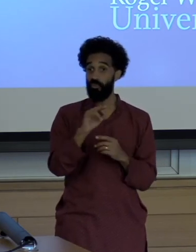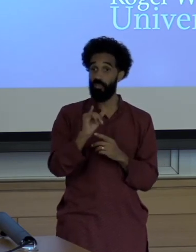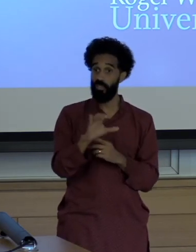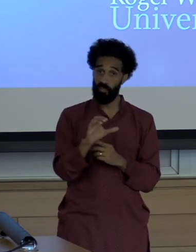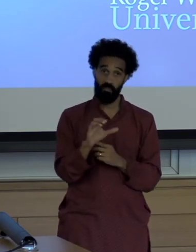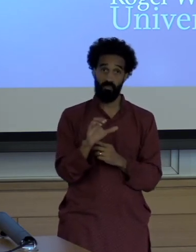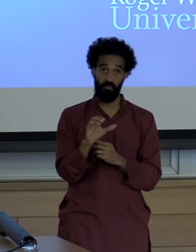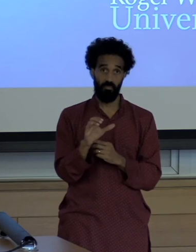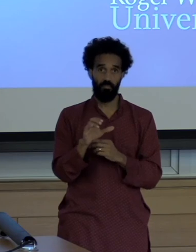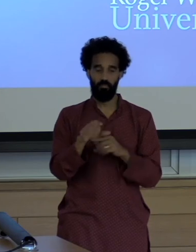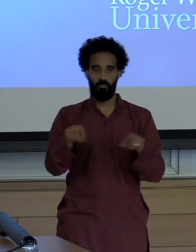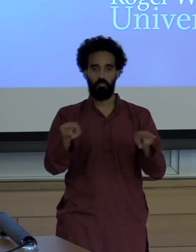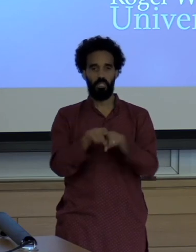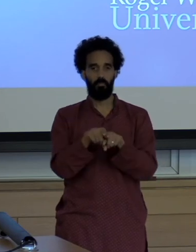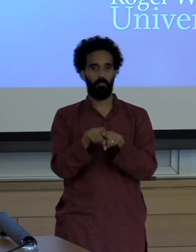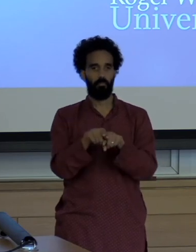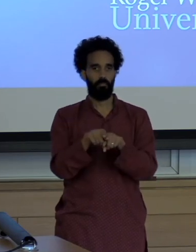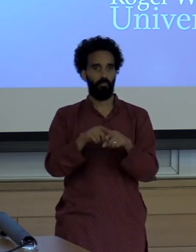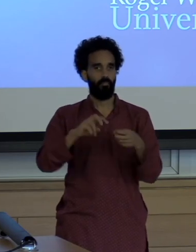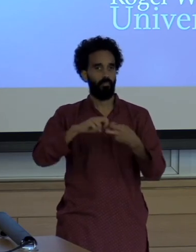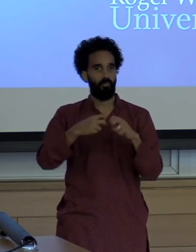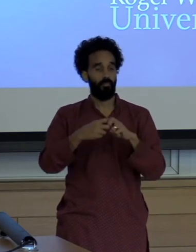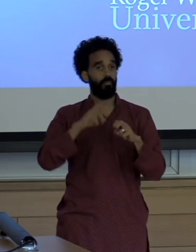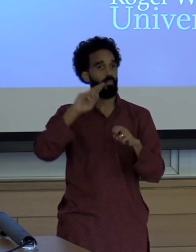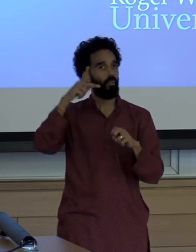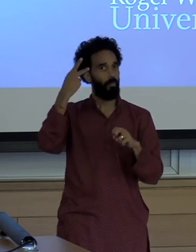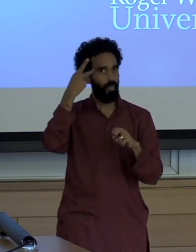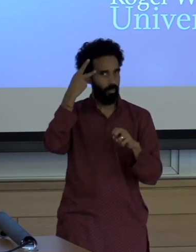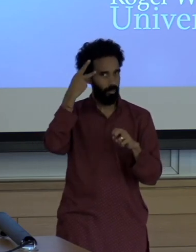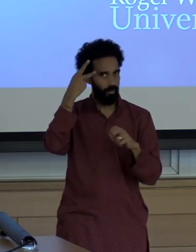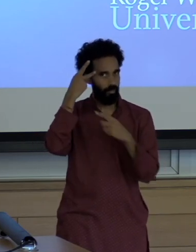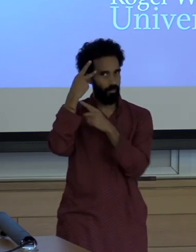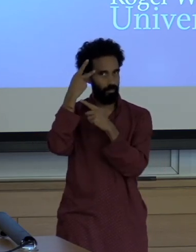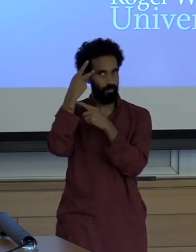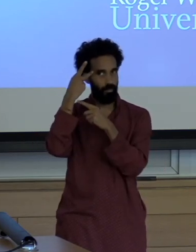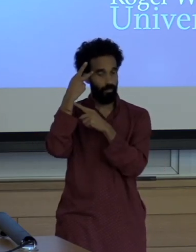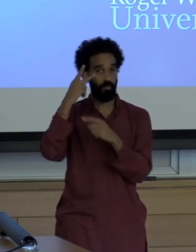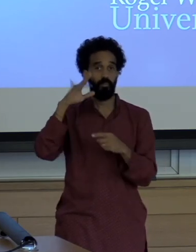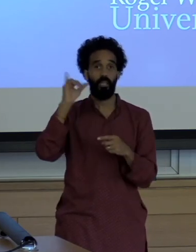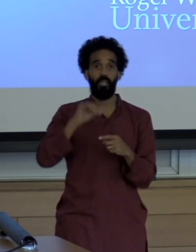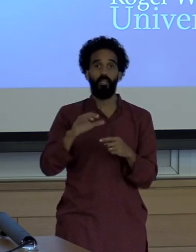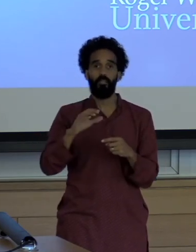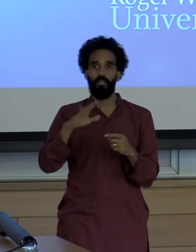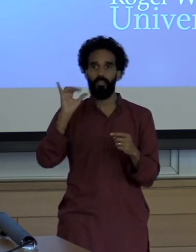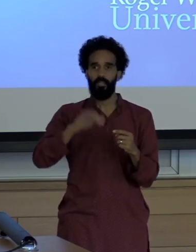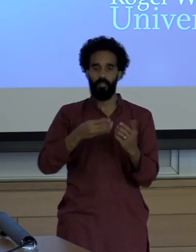It's the greater political economy. It is the capitalist ethos. That is at stake